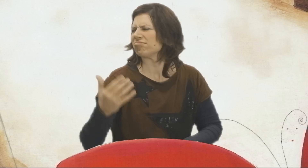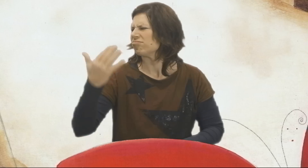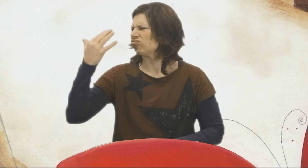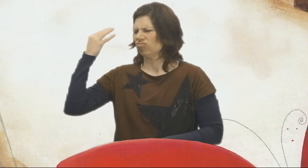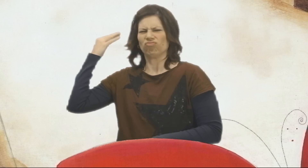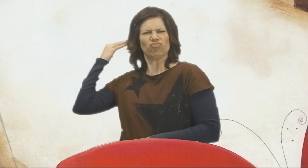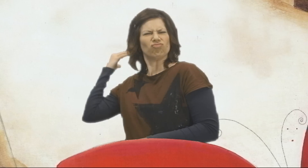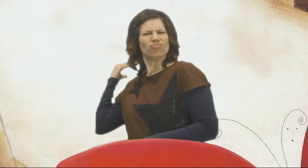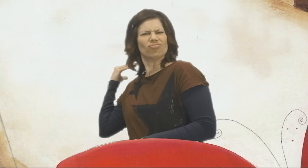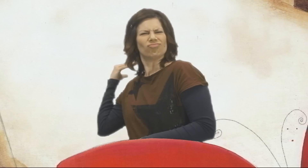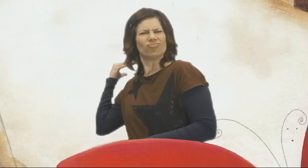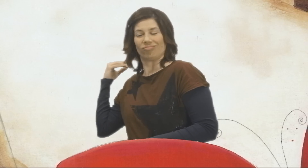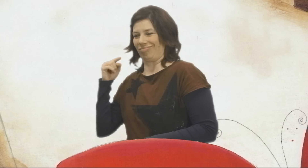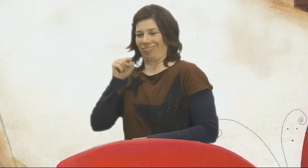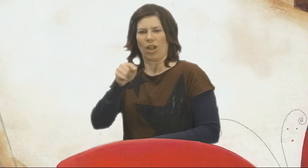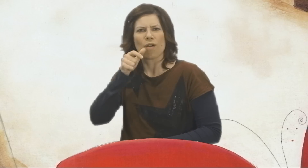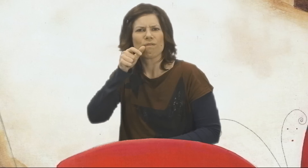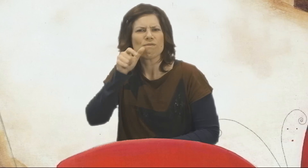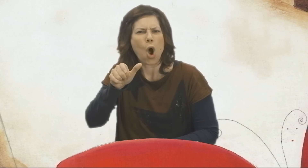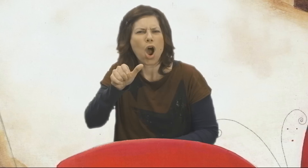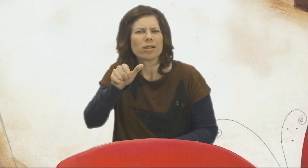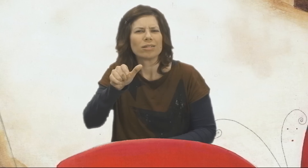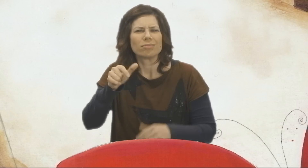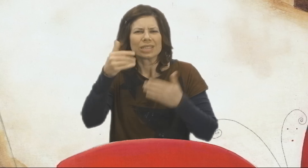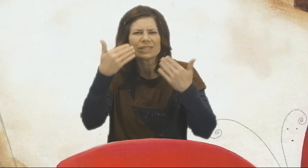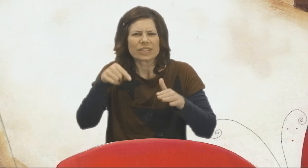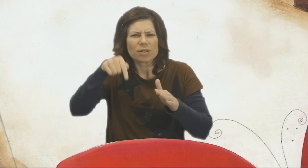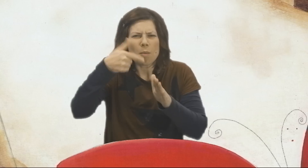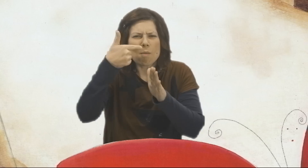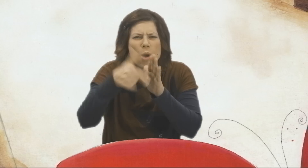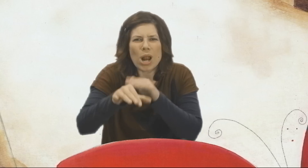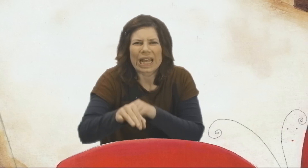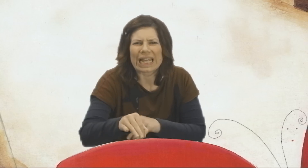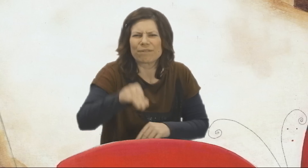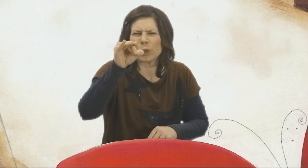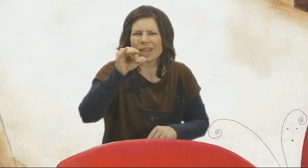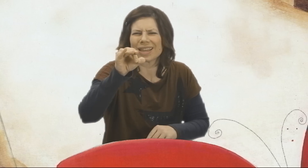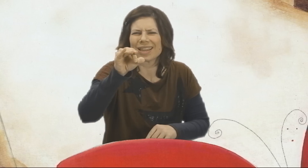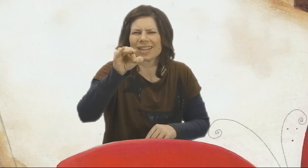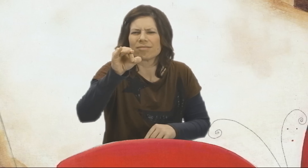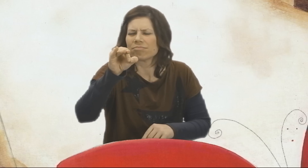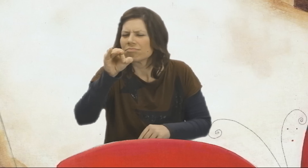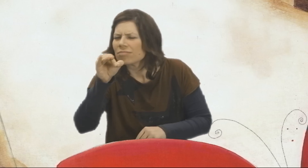He found it ages ago in a dustbin...